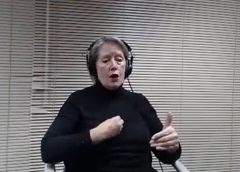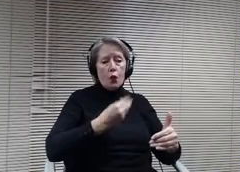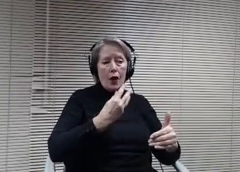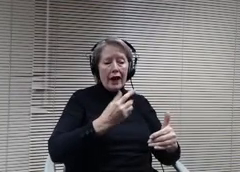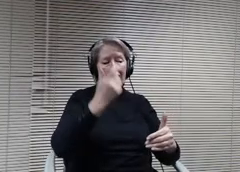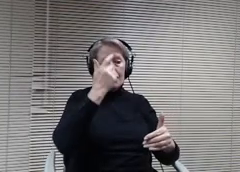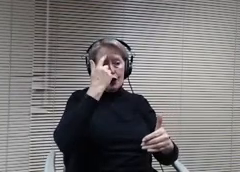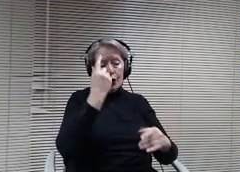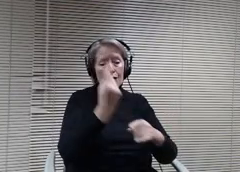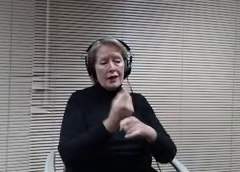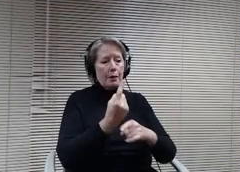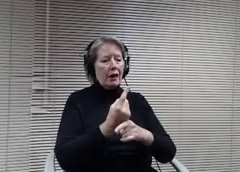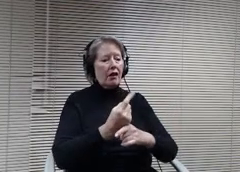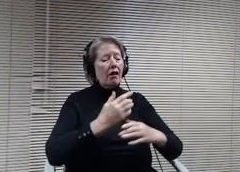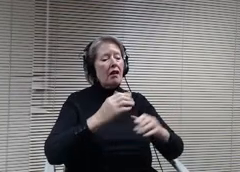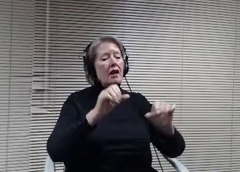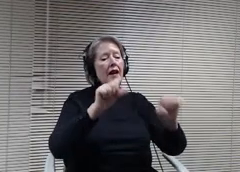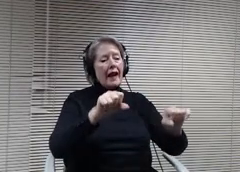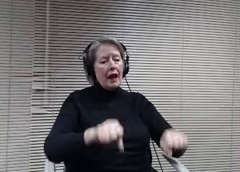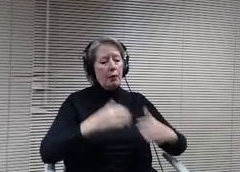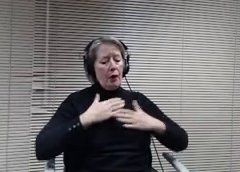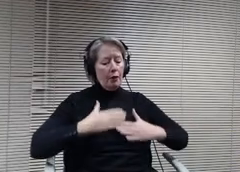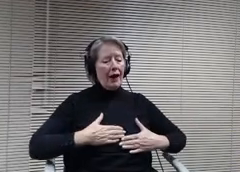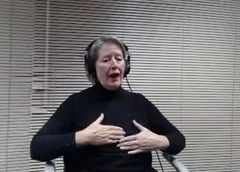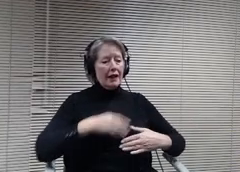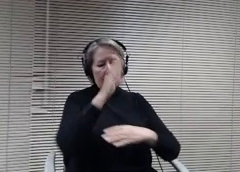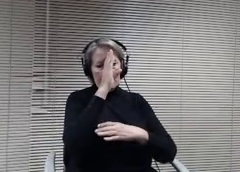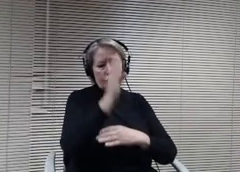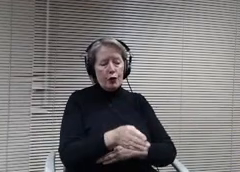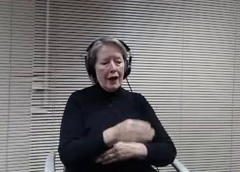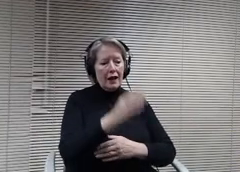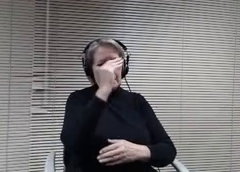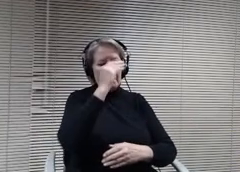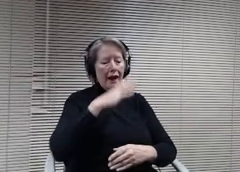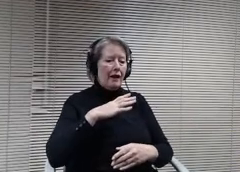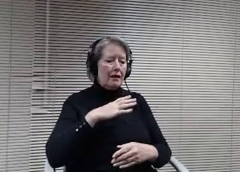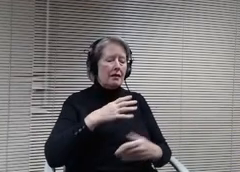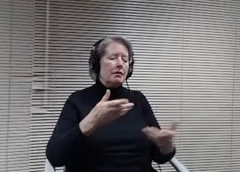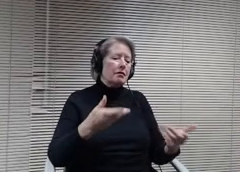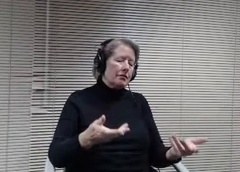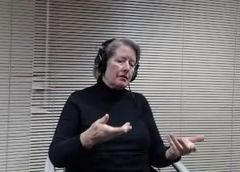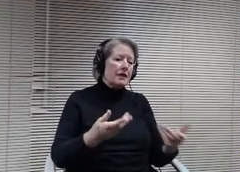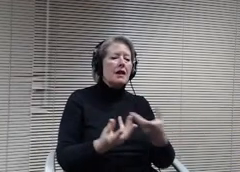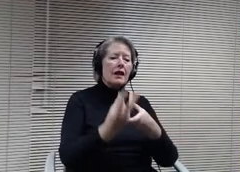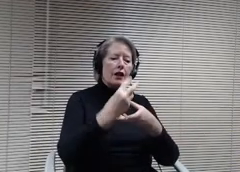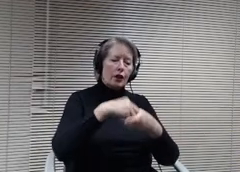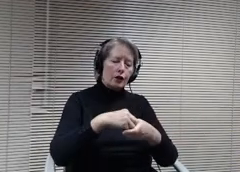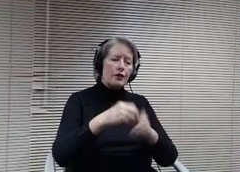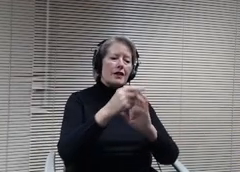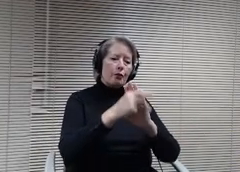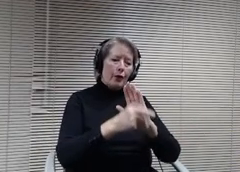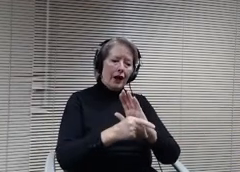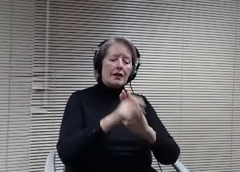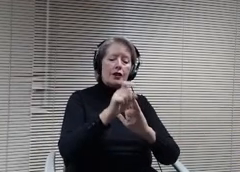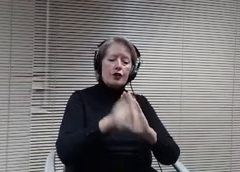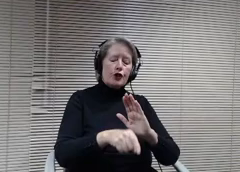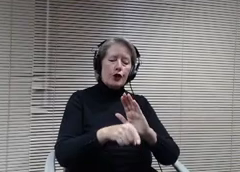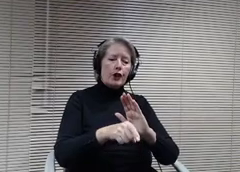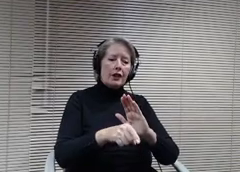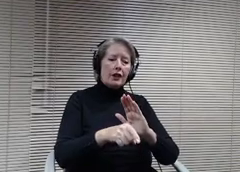inclusive education. Program policy should exist to balance that by specifying a need to teach about the contributions of